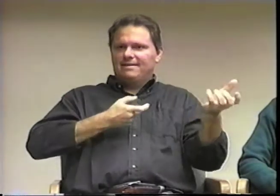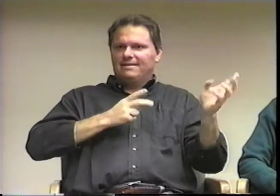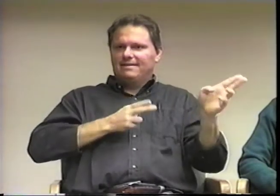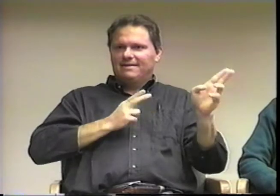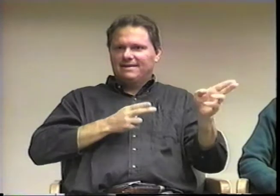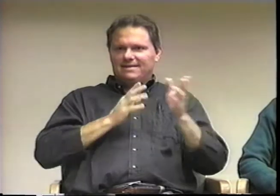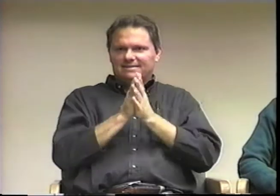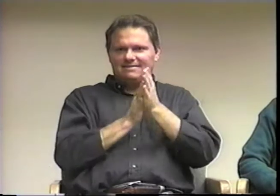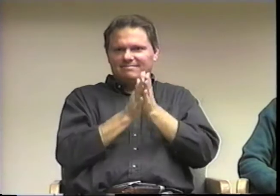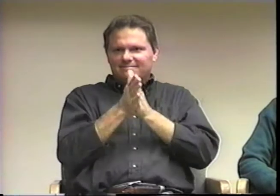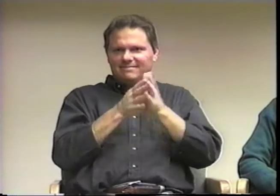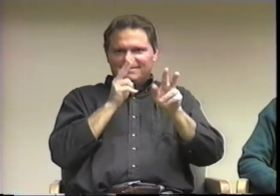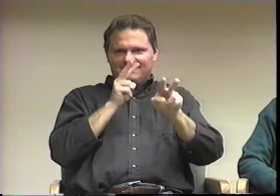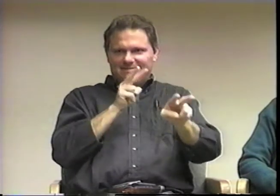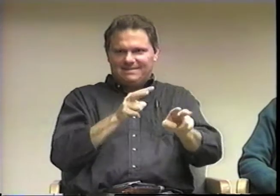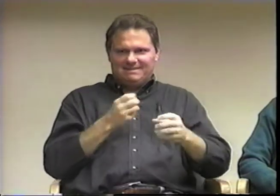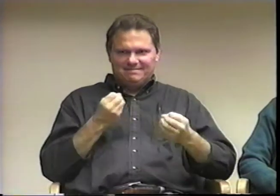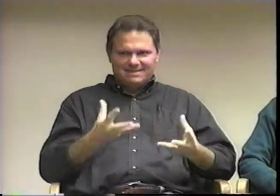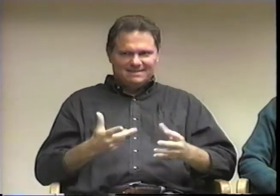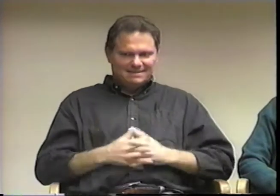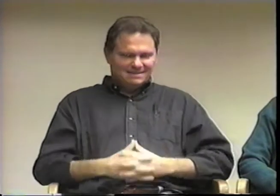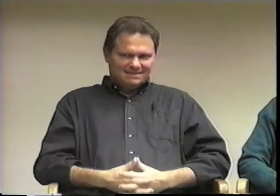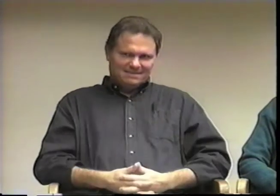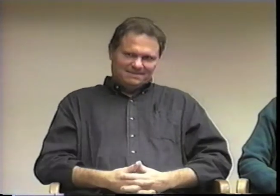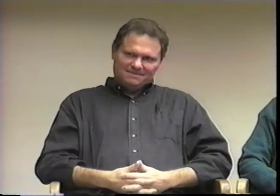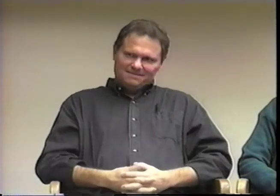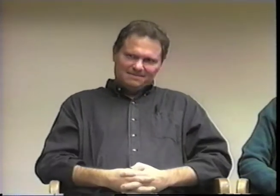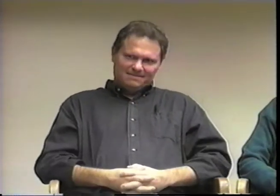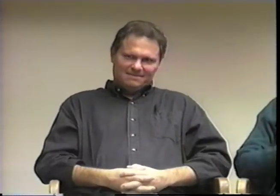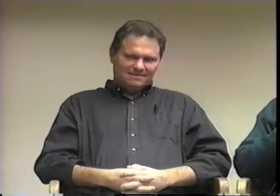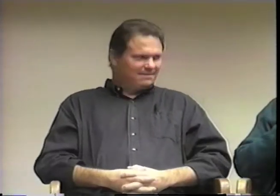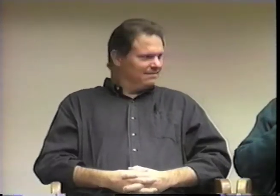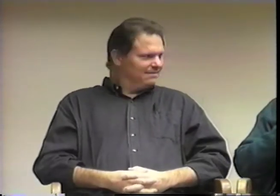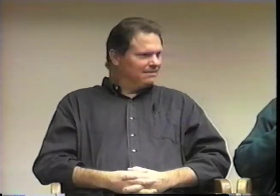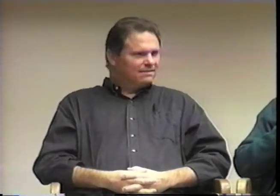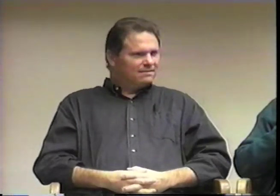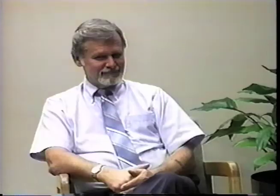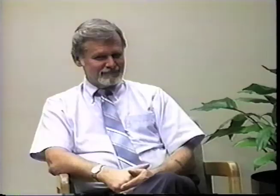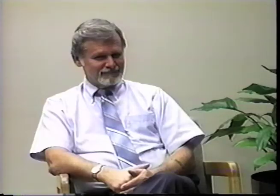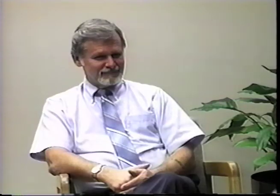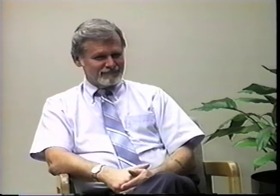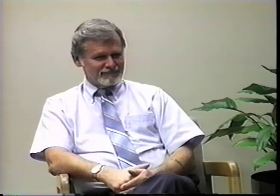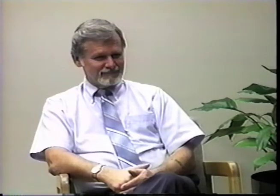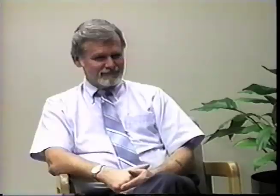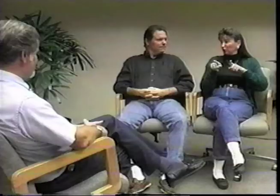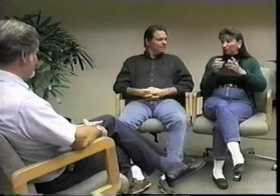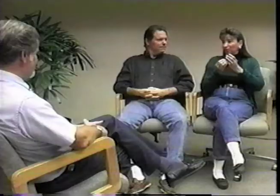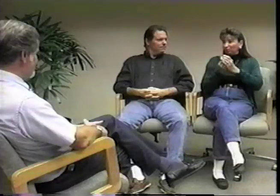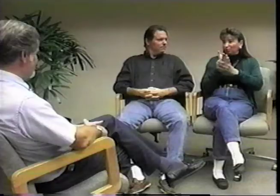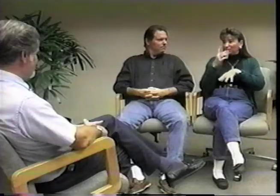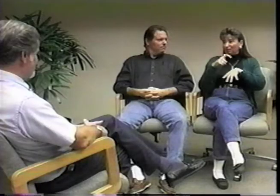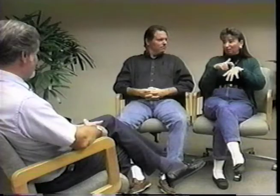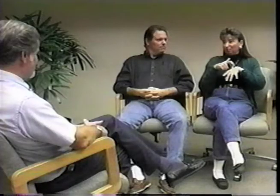the onset of fall also means that hunting season is approaching.